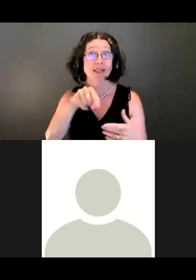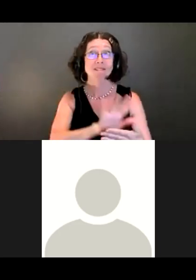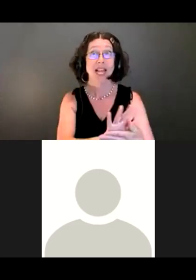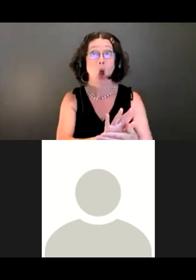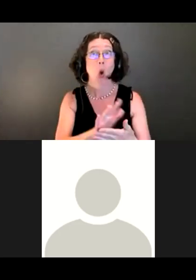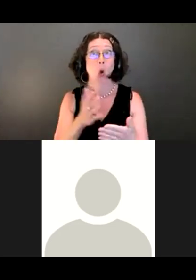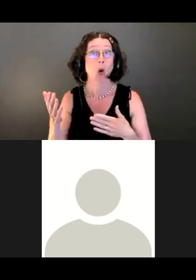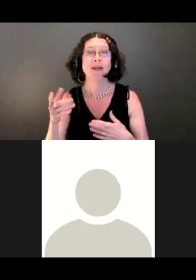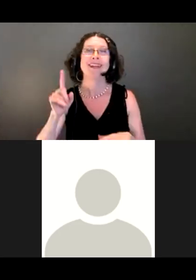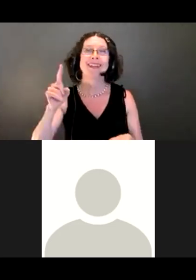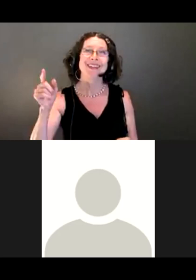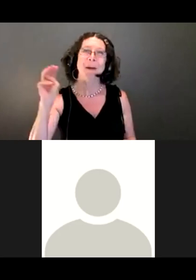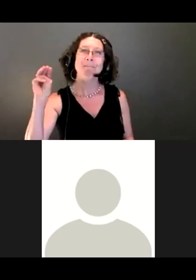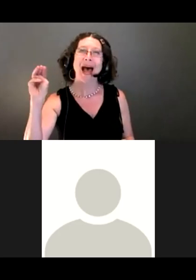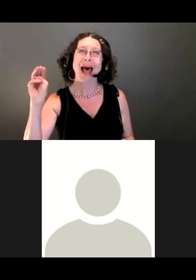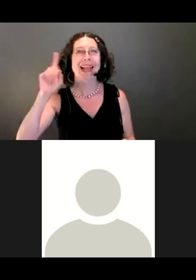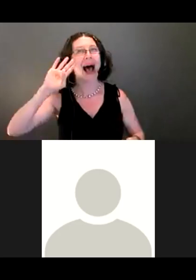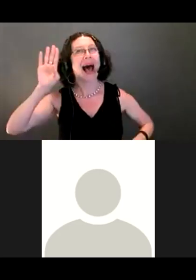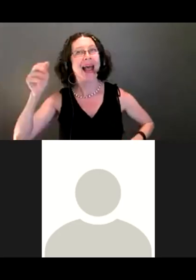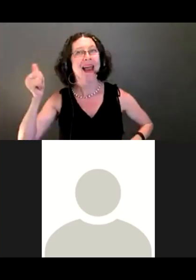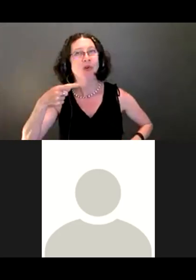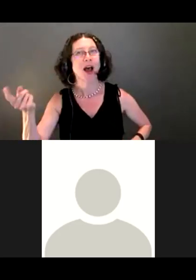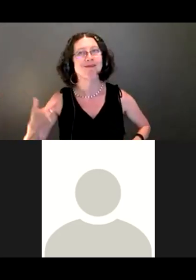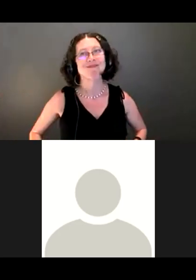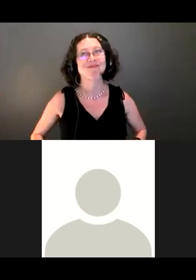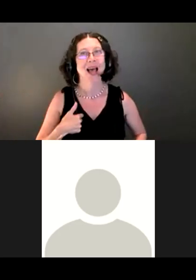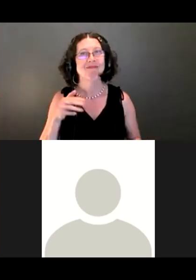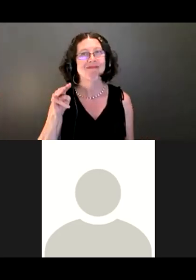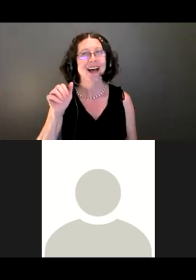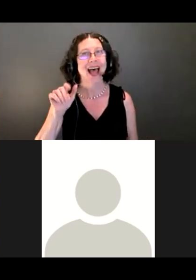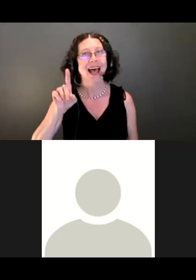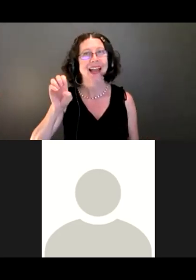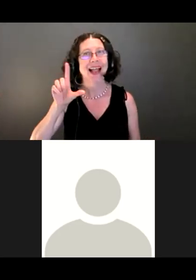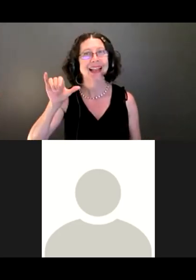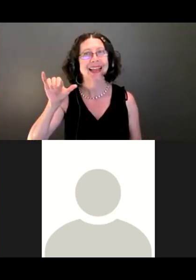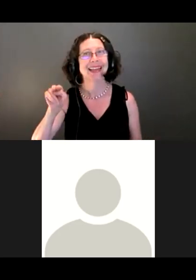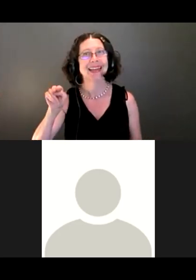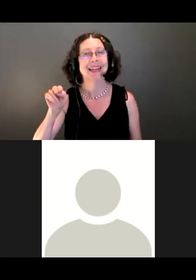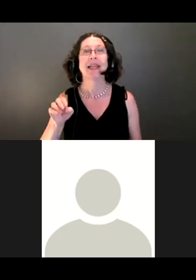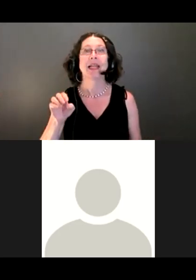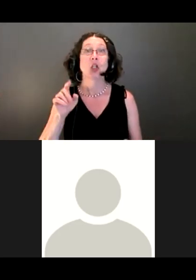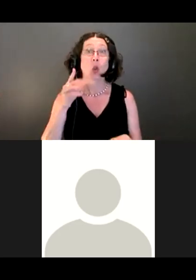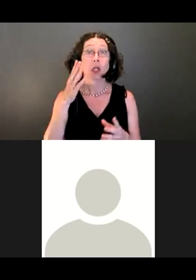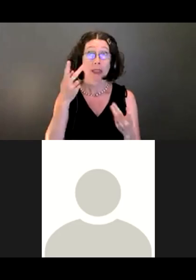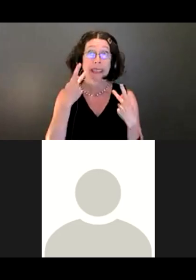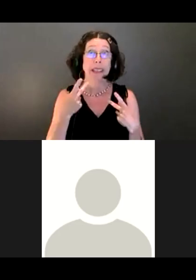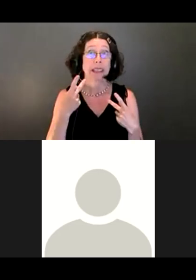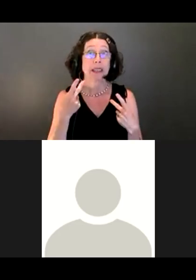Hi, everyone, again. I'm Madeleine. So as you can see -- or well, I don't know.